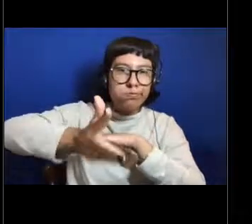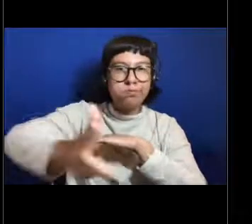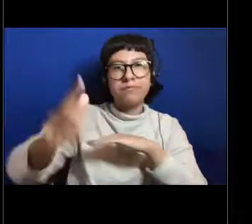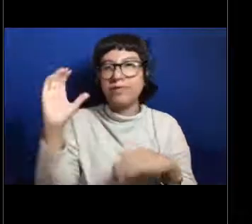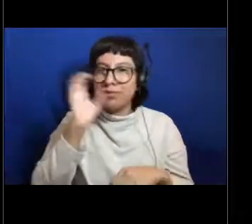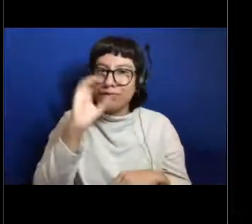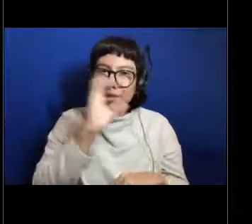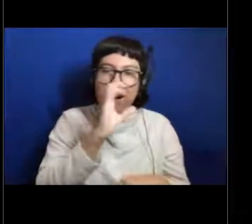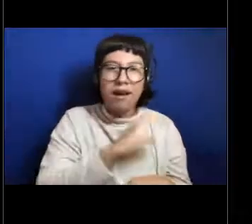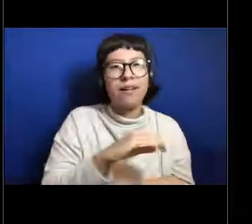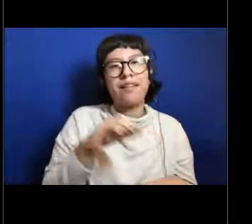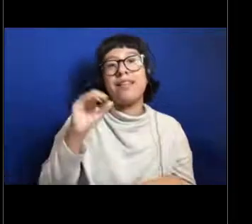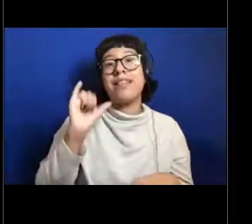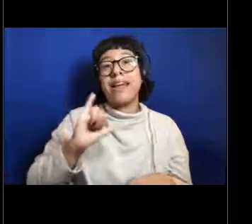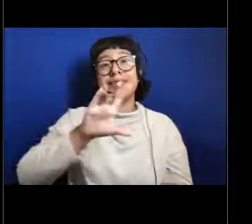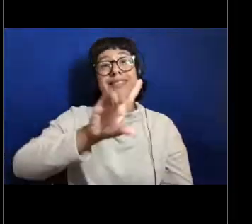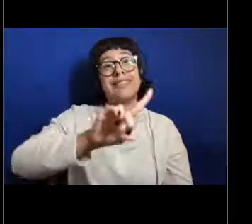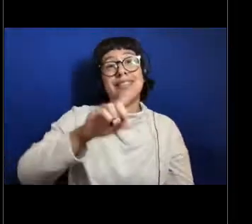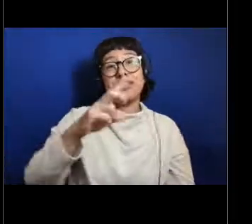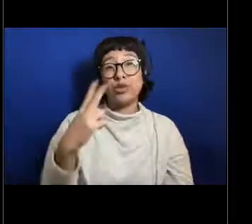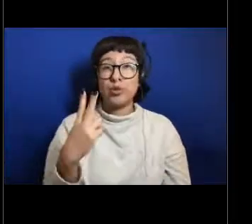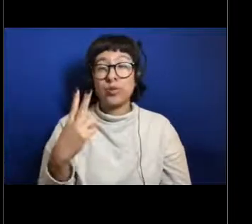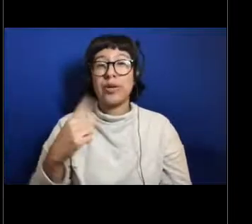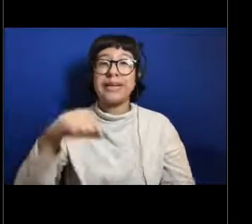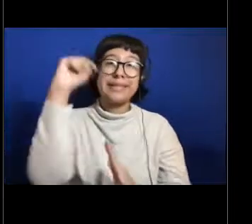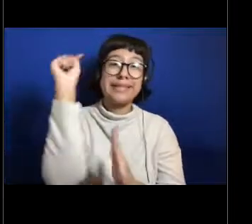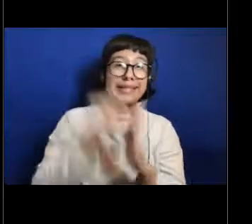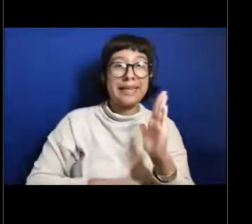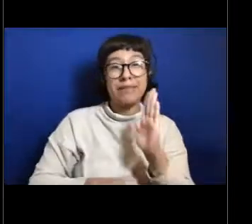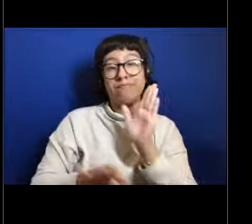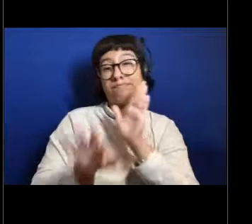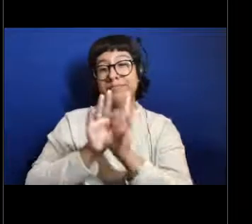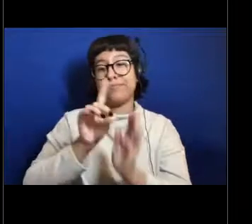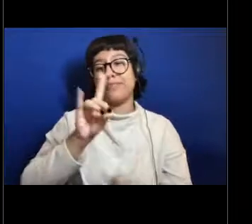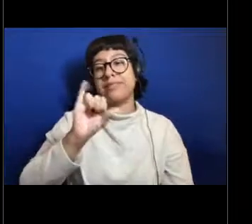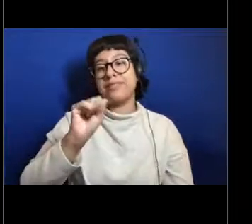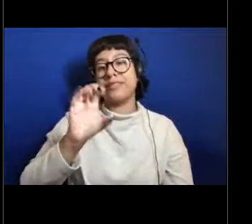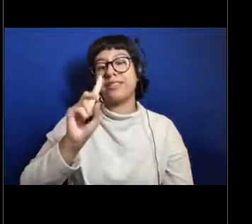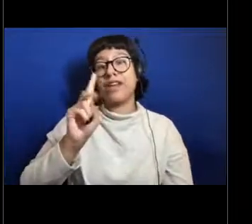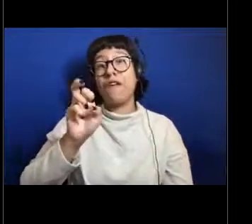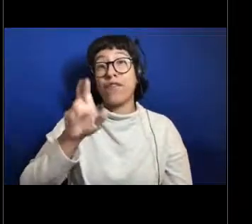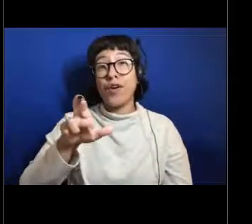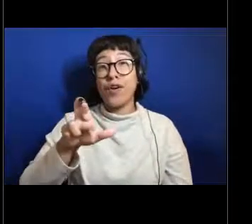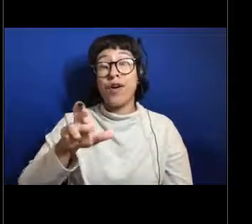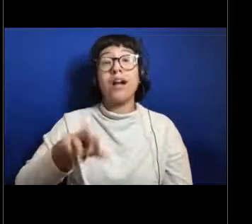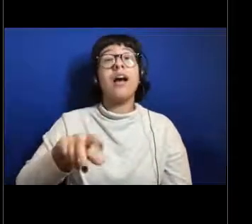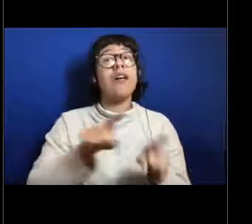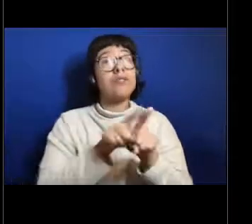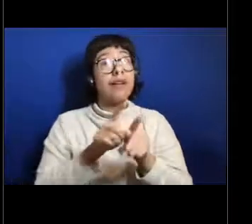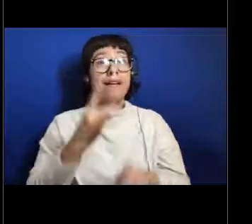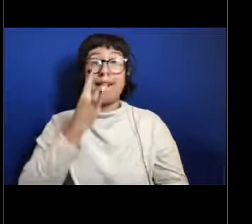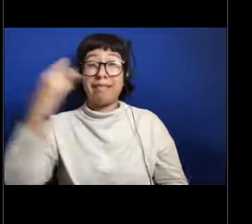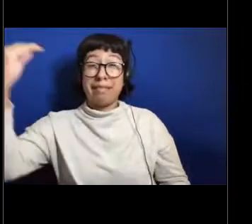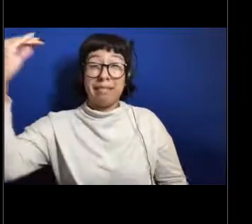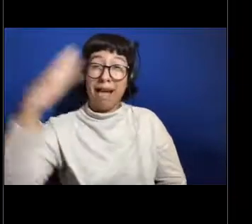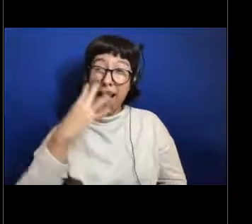So that's D2 or Deep Discoverer, one of our robots and the bright light that you saw was actually from Seirios. If you guys remember,